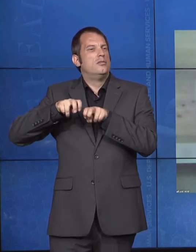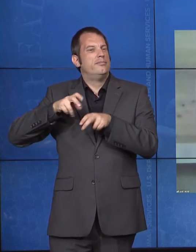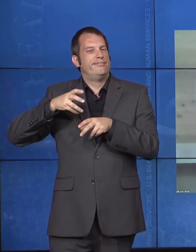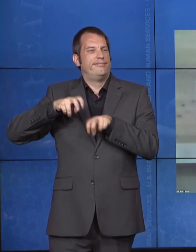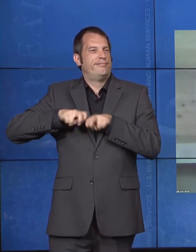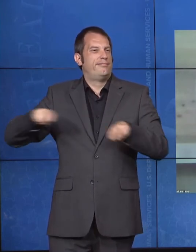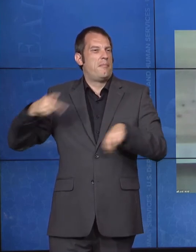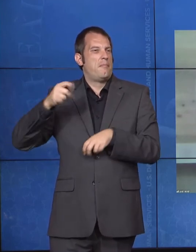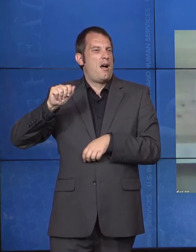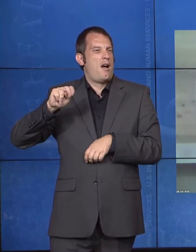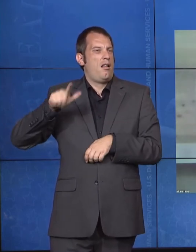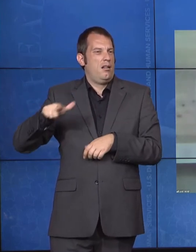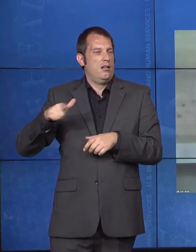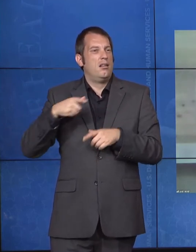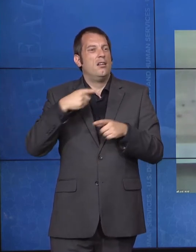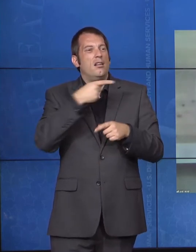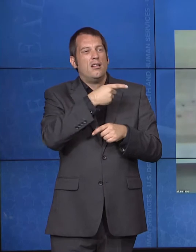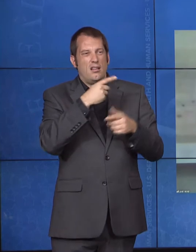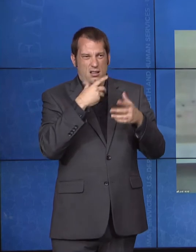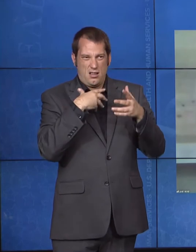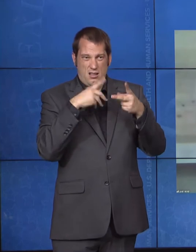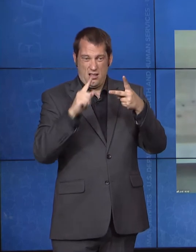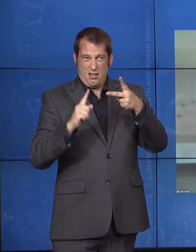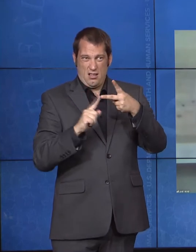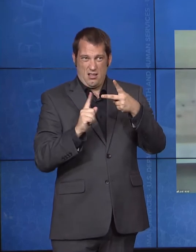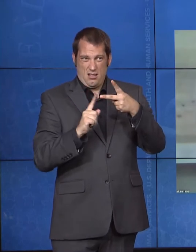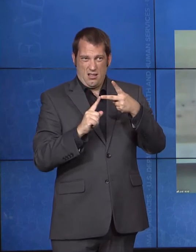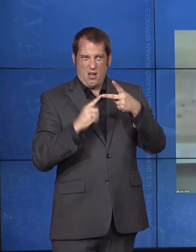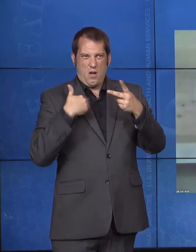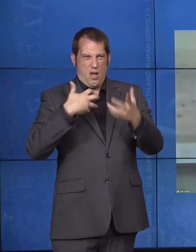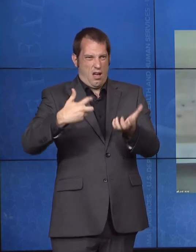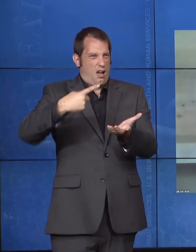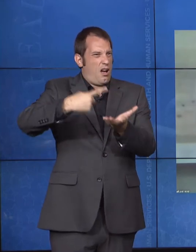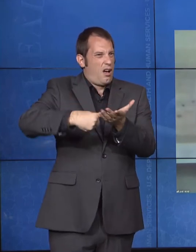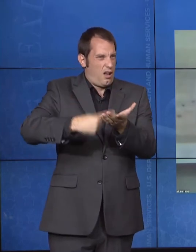back to is the way that we've quickly innovated and continued to think differently throughout